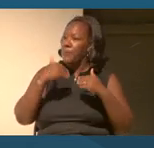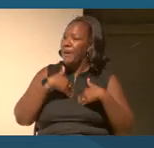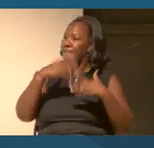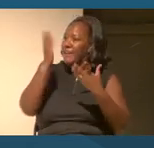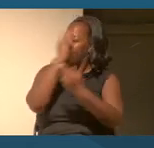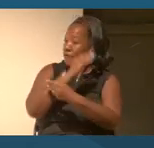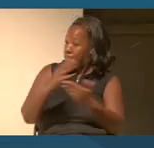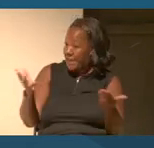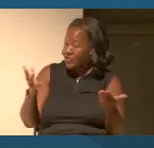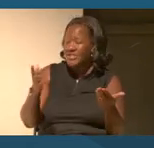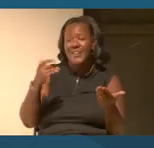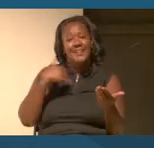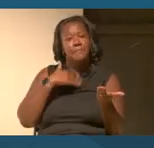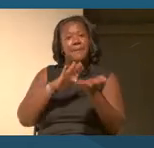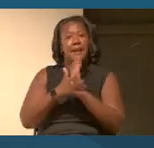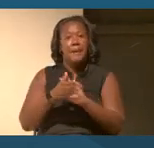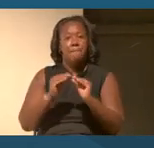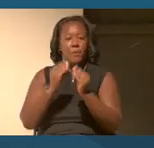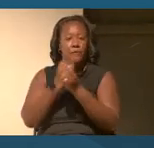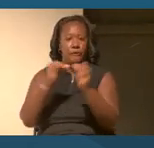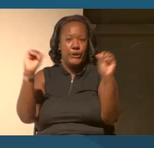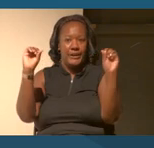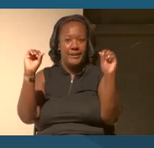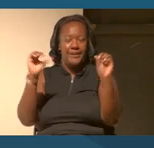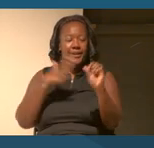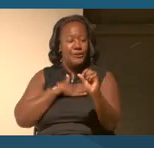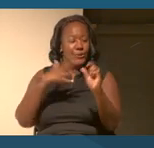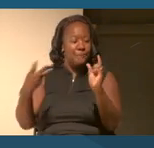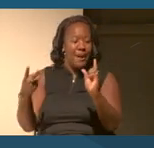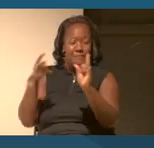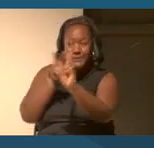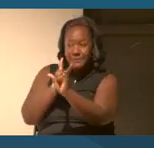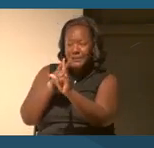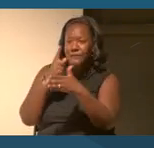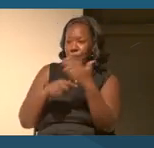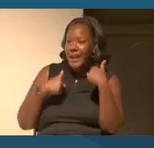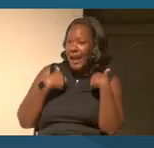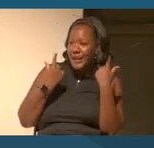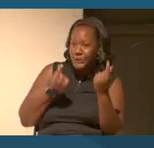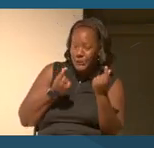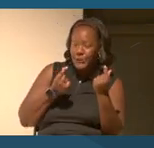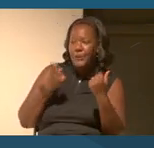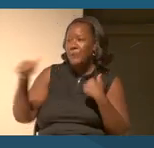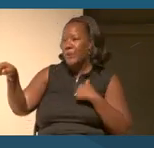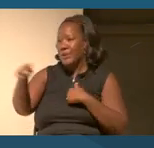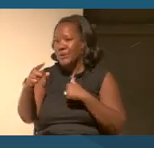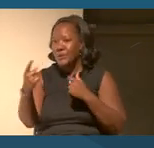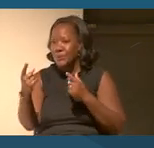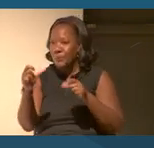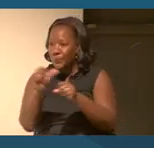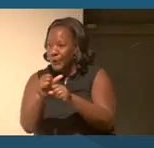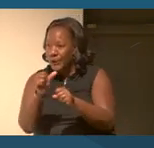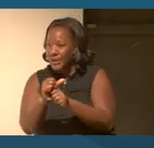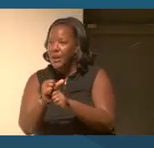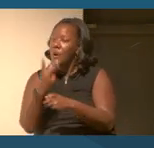And in that way, I sort of view what I do and what you all do as educators as serving